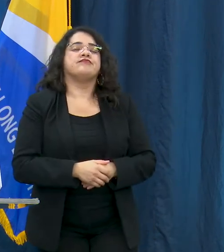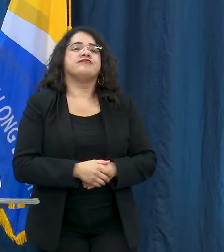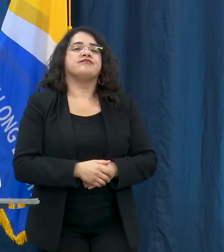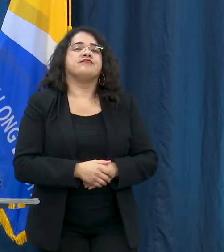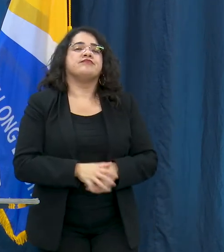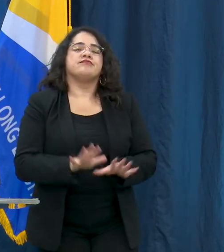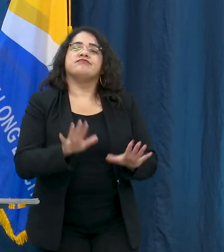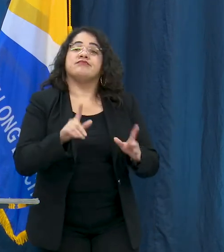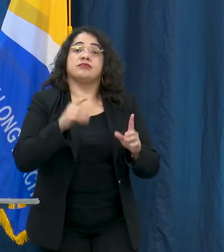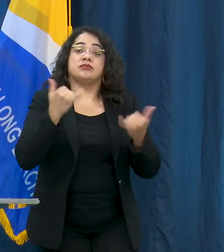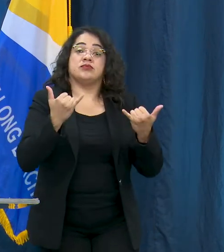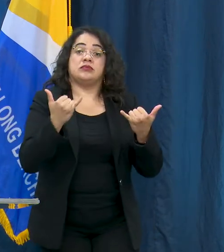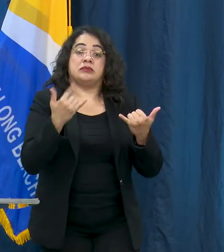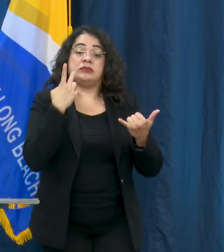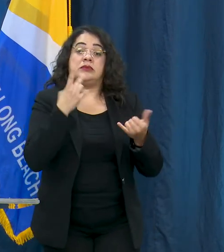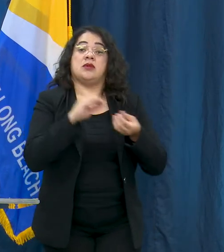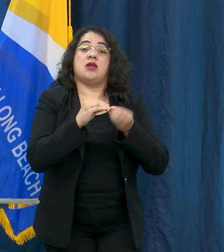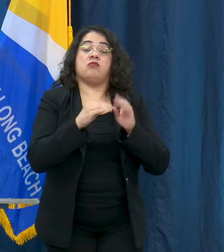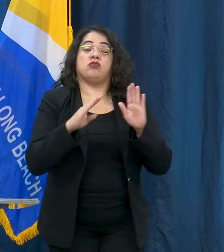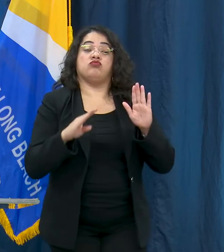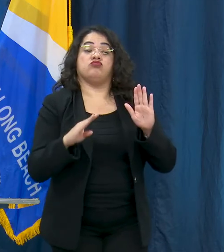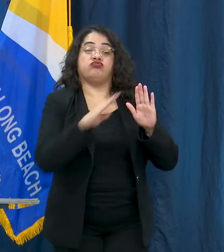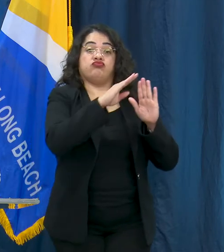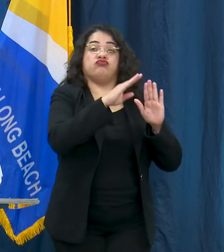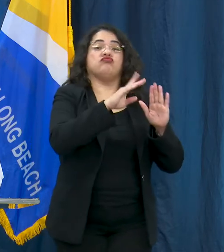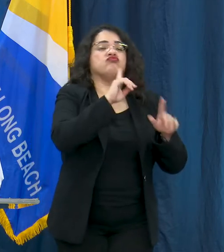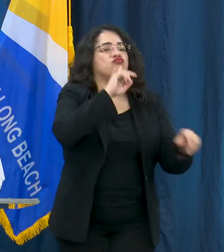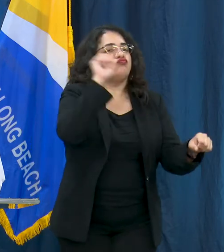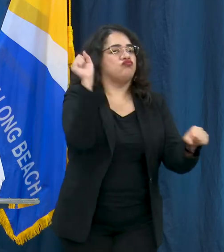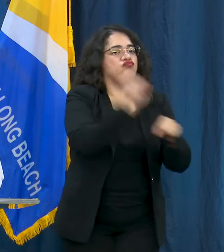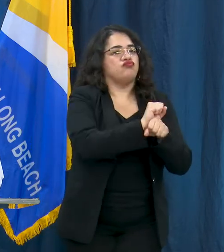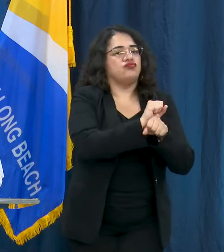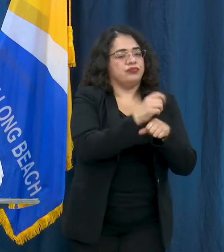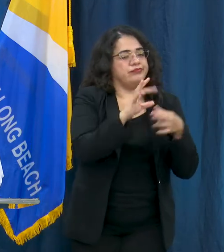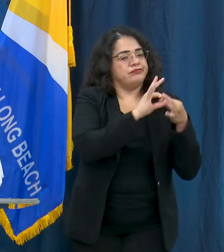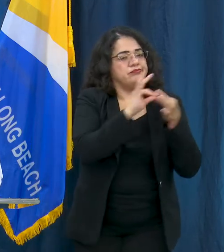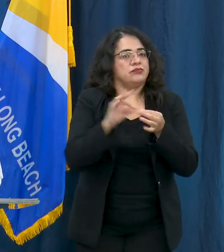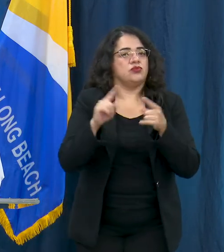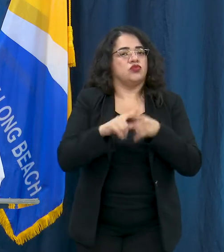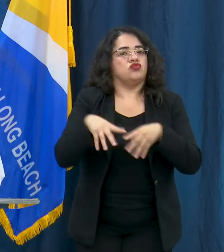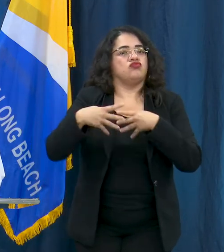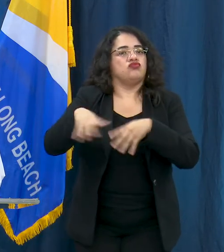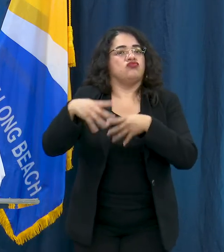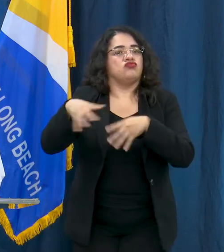spike at this point that we could attribute to the protests.